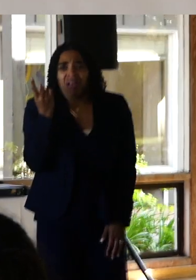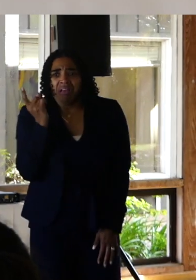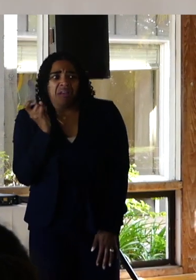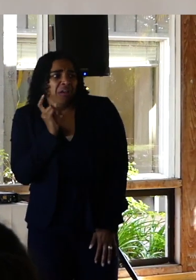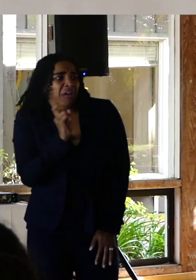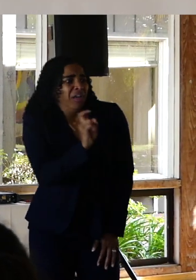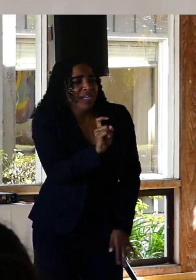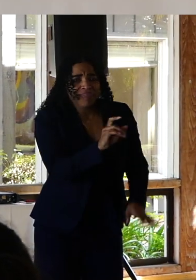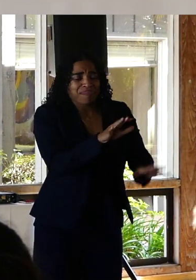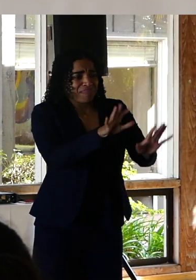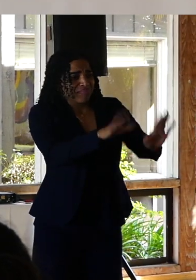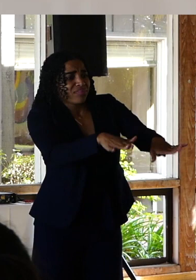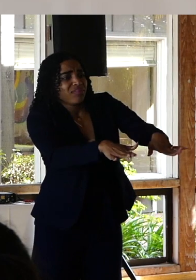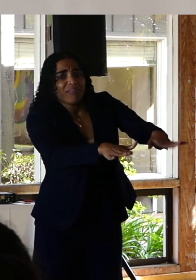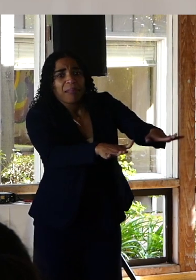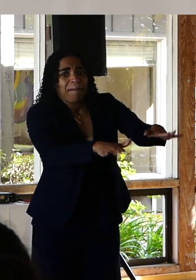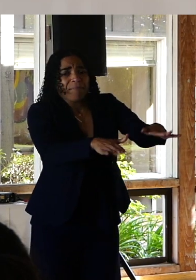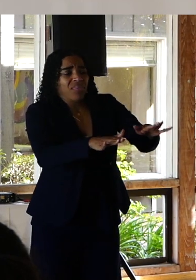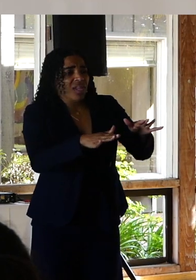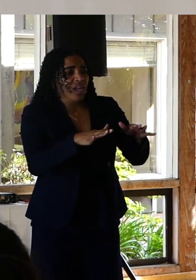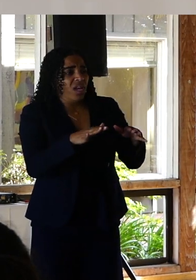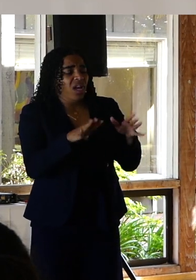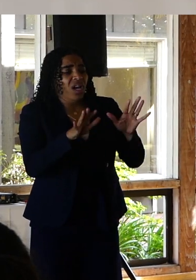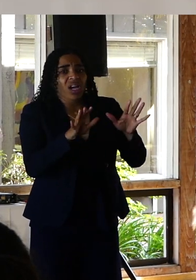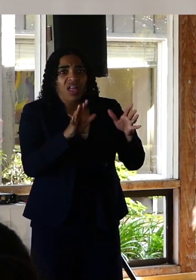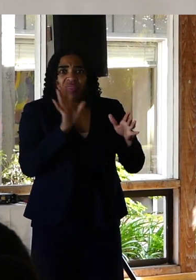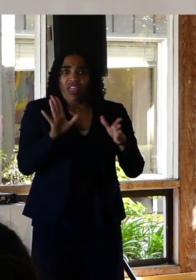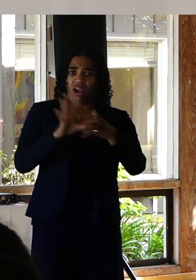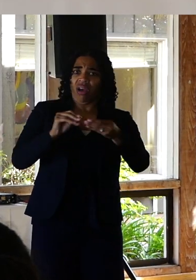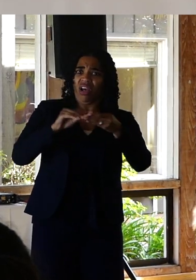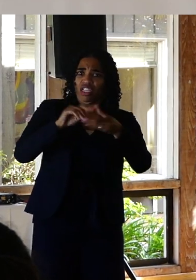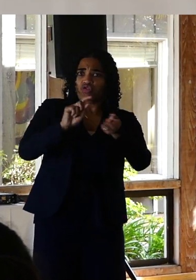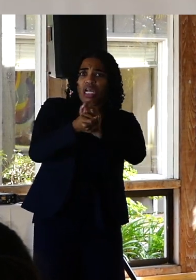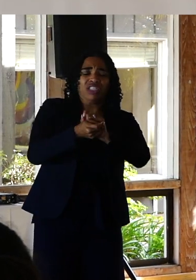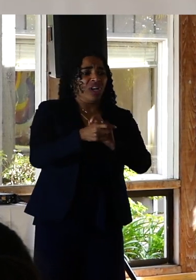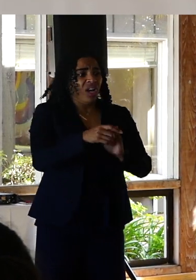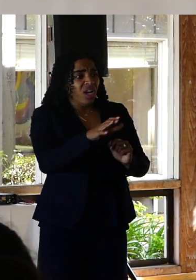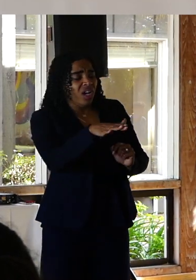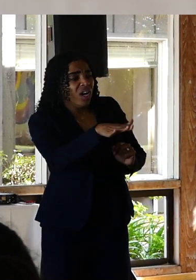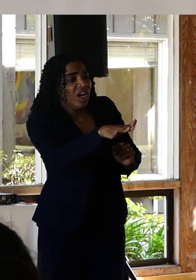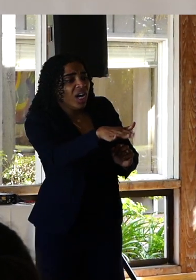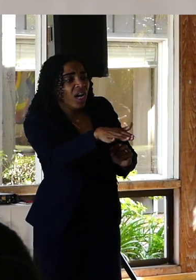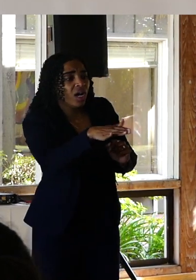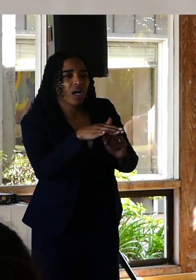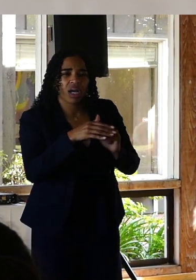paradigm shift. The rapid change of heart. Really, Yes, There's probably